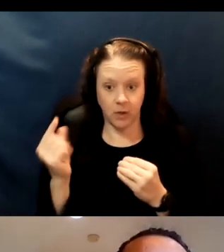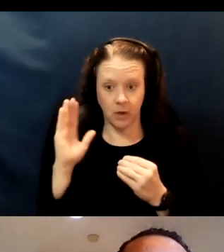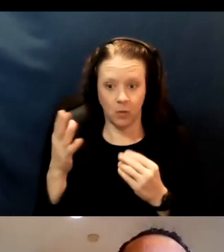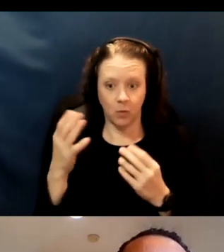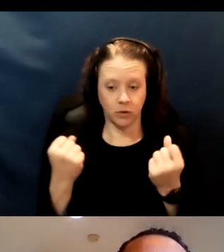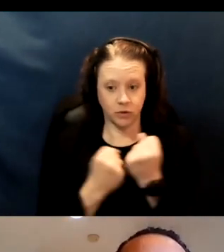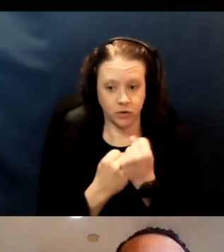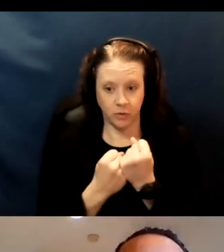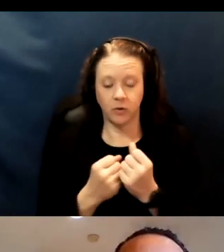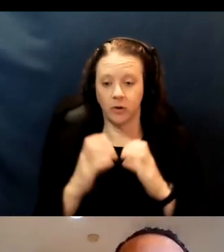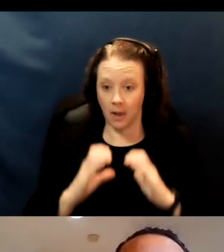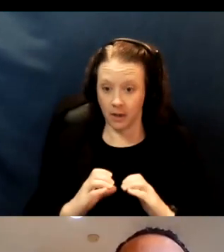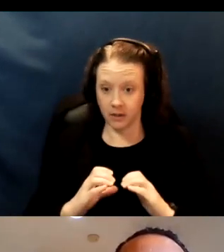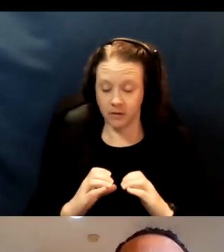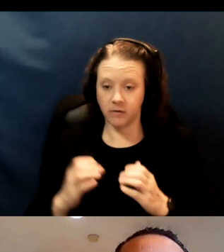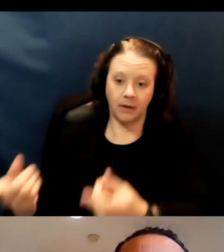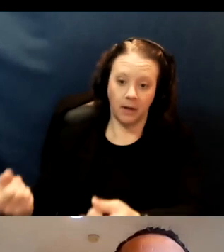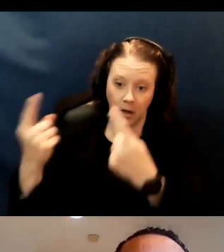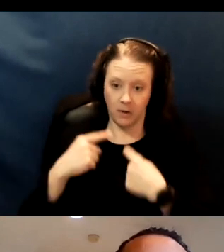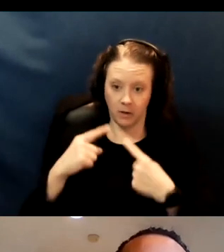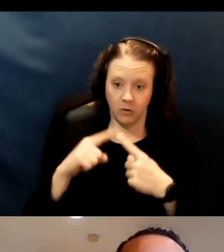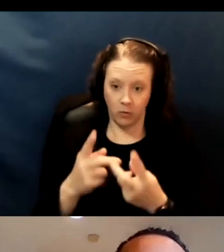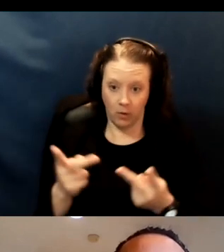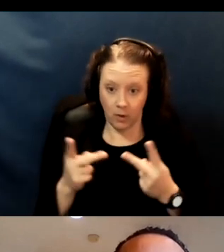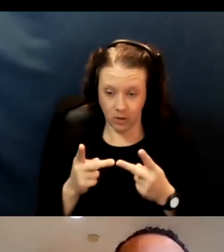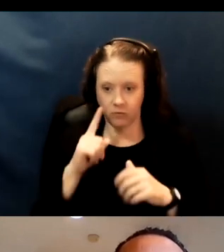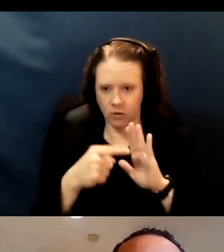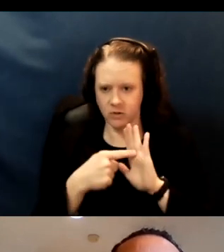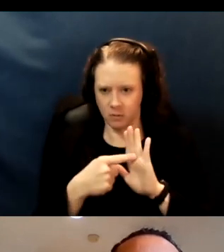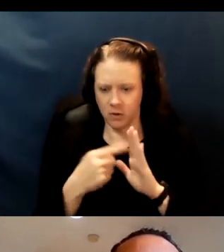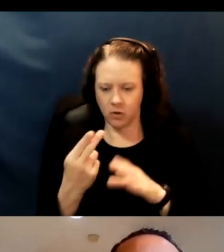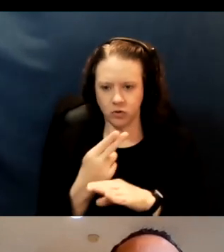in coming to the location, for example, using paratransit vehicles.